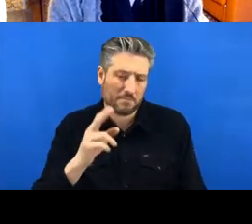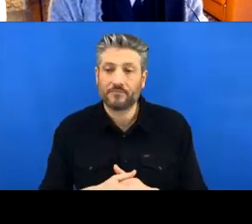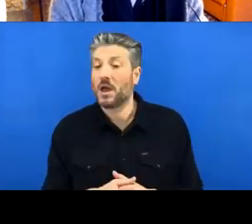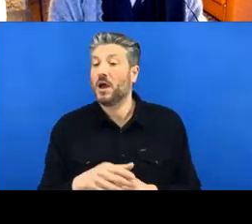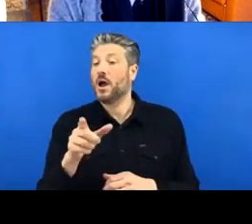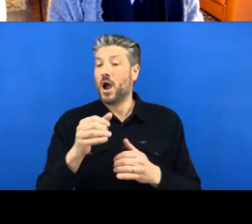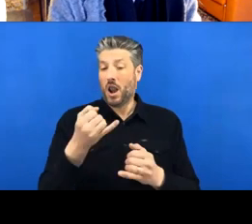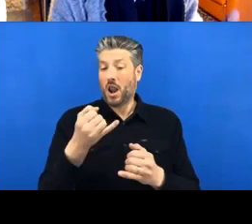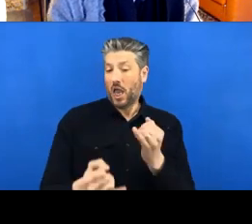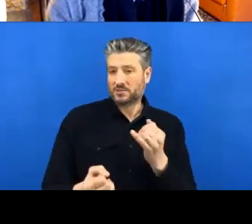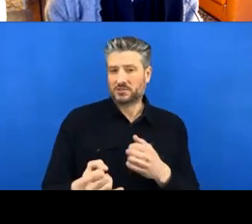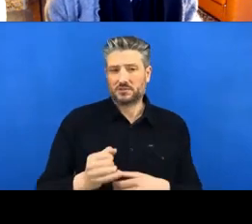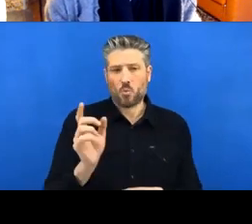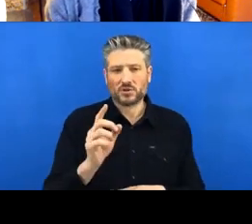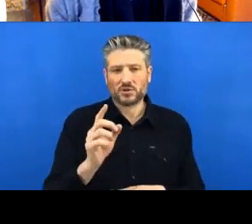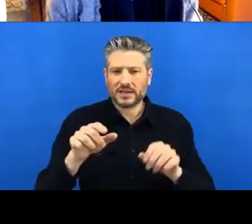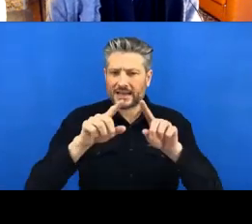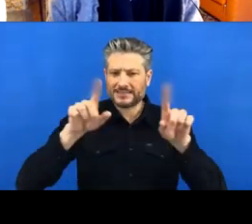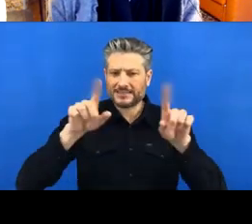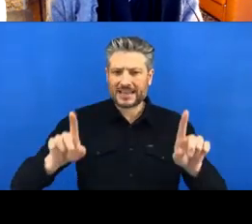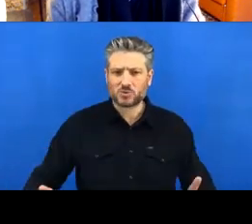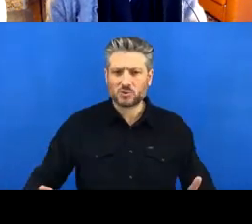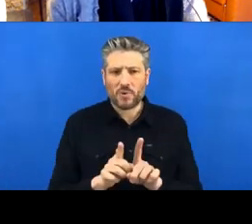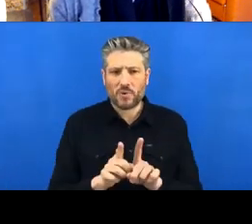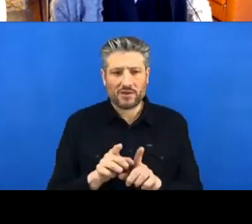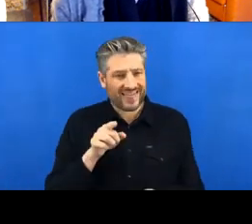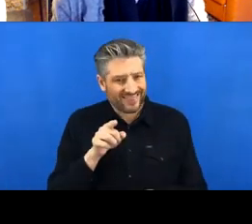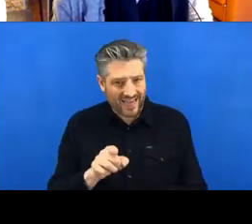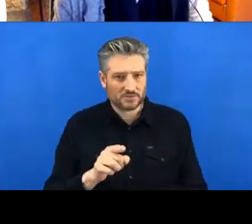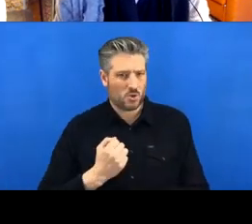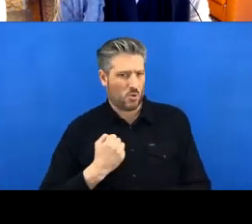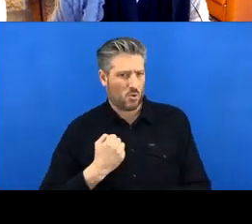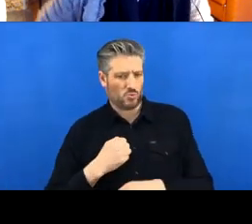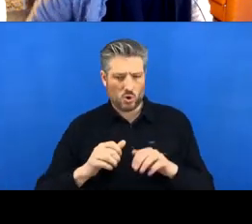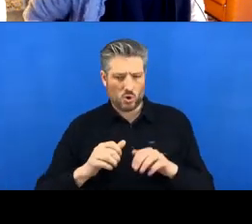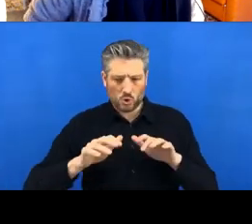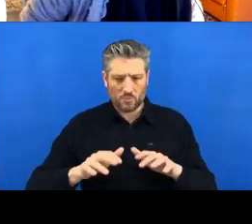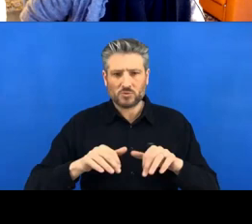So this is like a local interface for Git. It's a bit like having stabilisers on your- stabiliser wheels on your bike